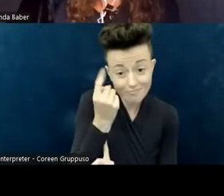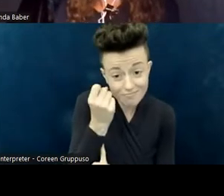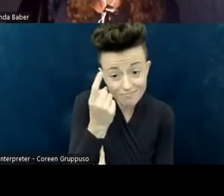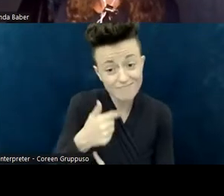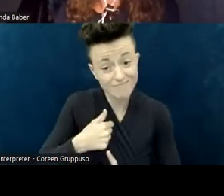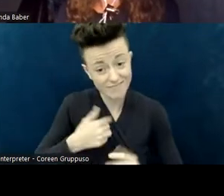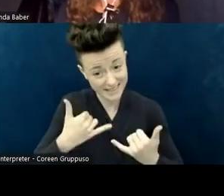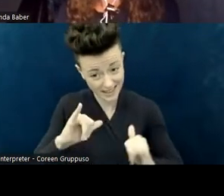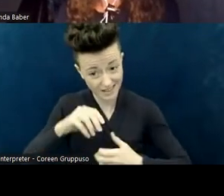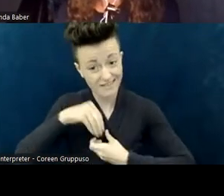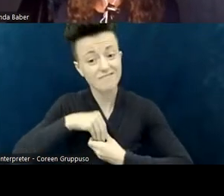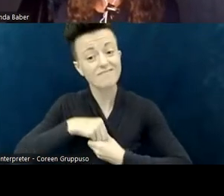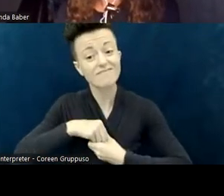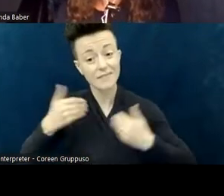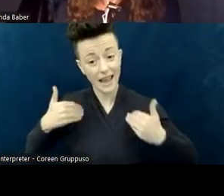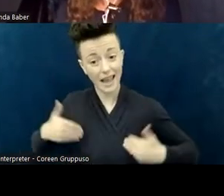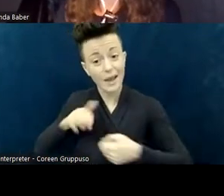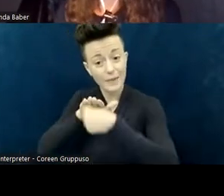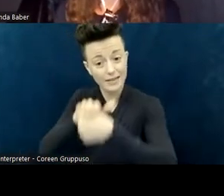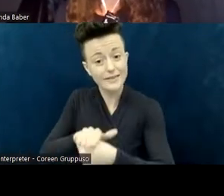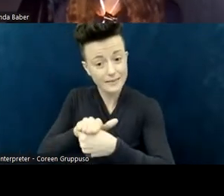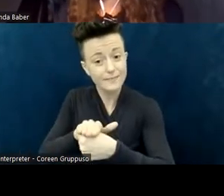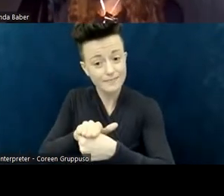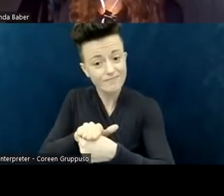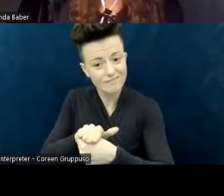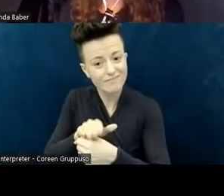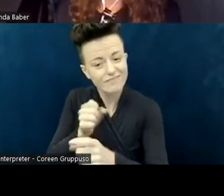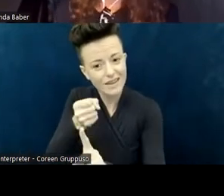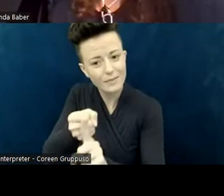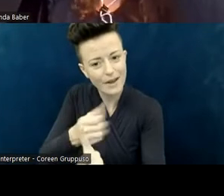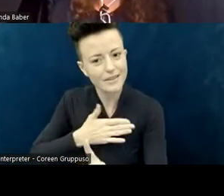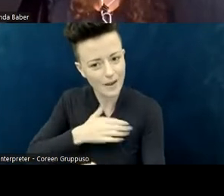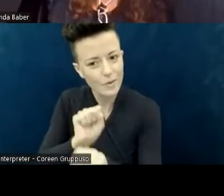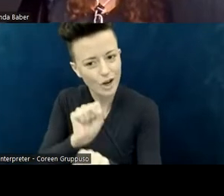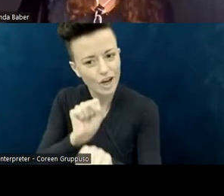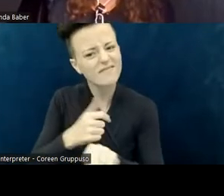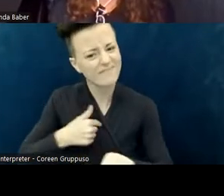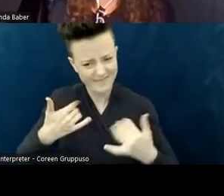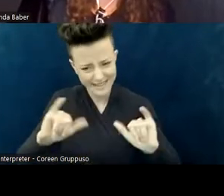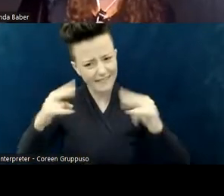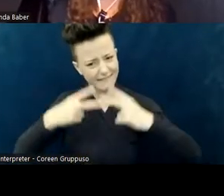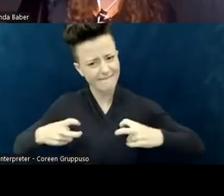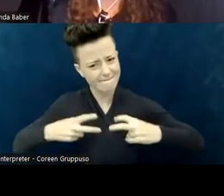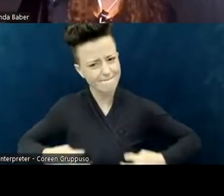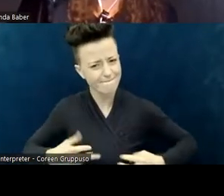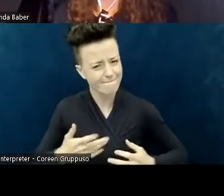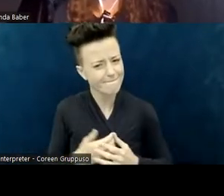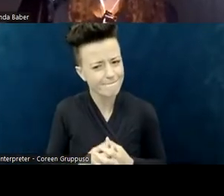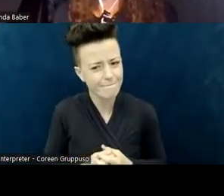and dismantle in my own work. Imagine if you were going to attend...